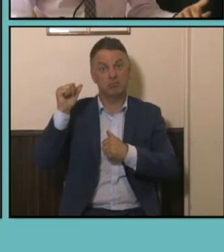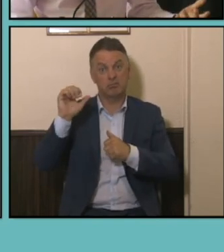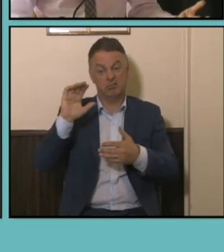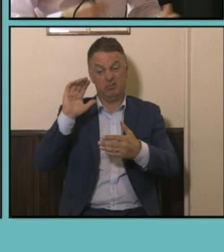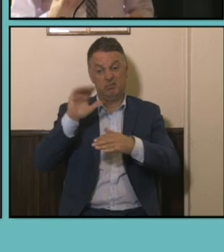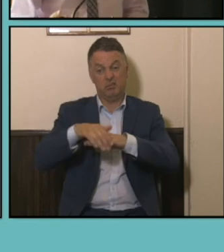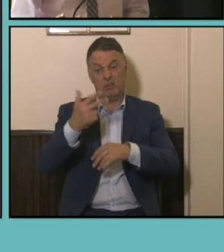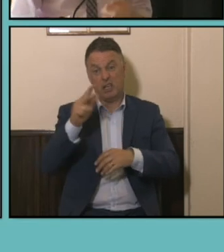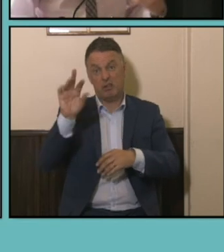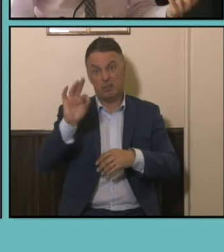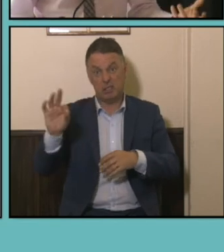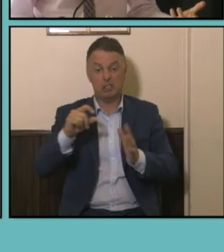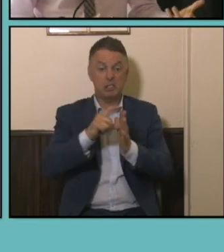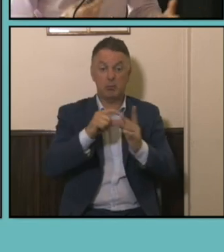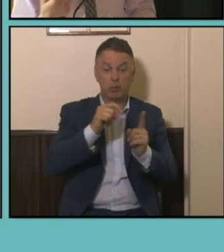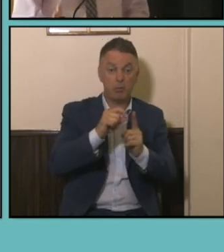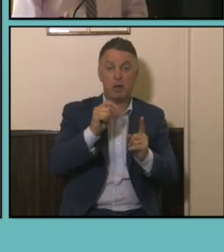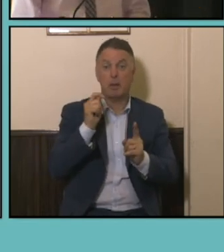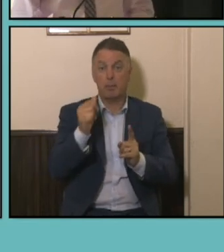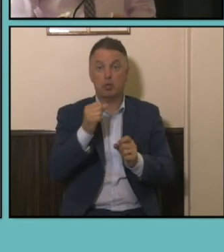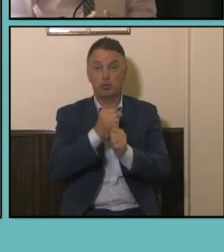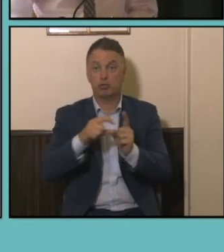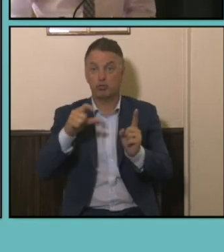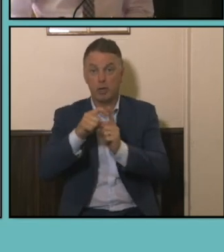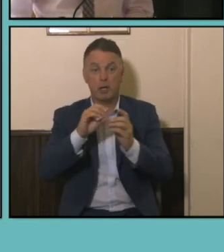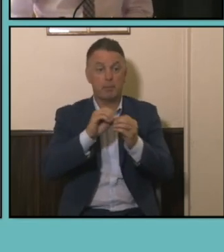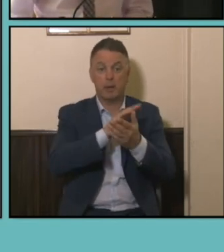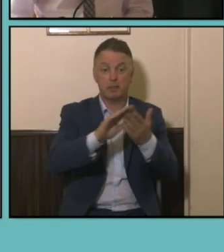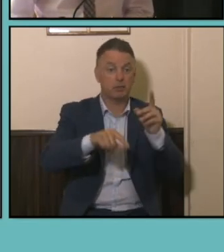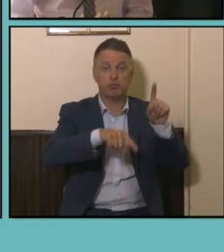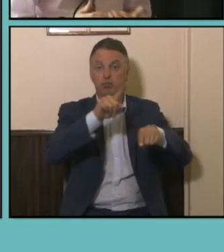trade or diploma a post-grad degree a Bachelor degree it's really quite